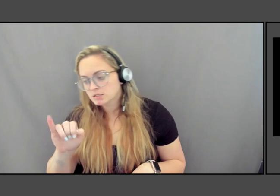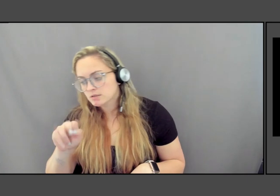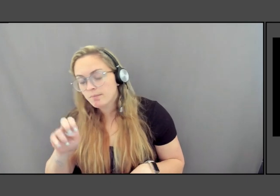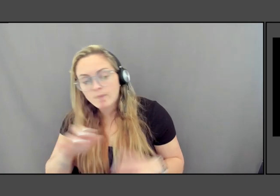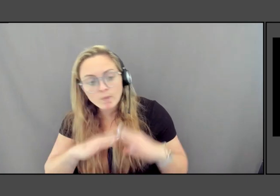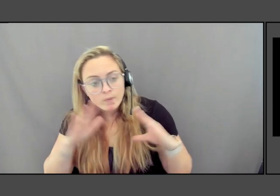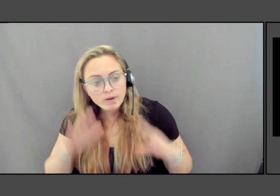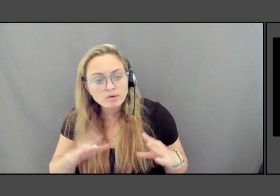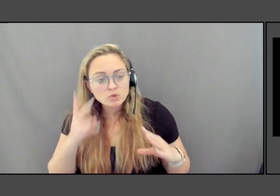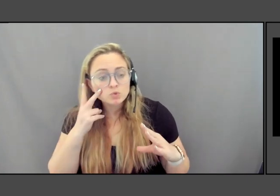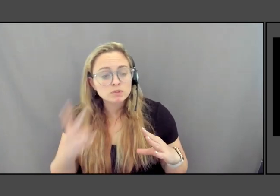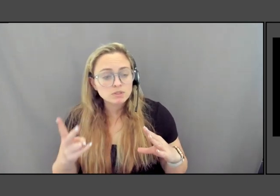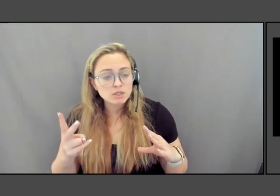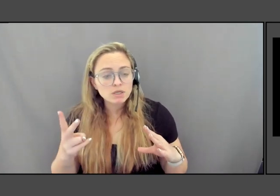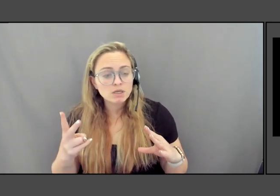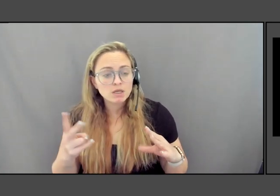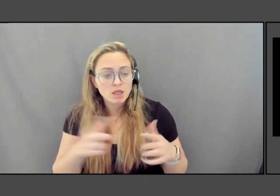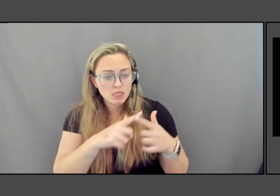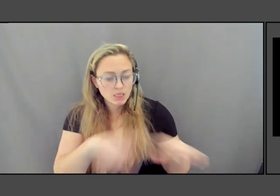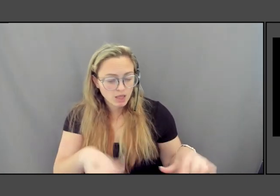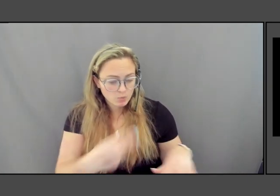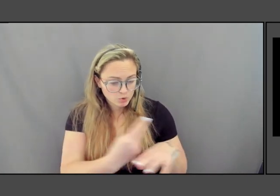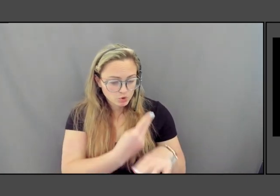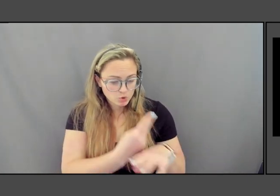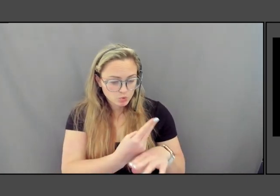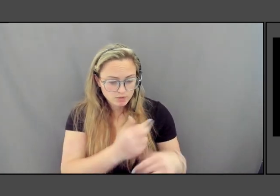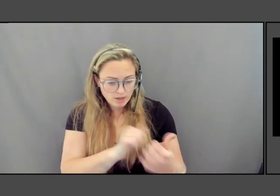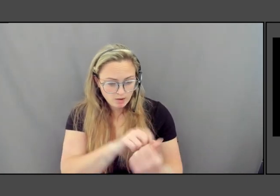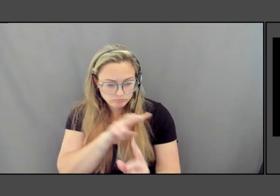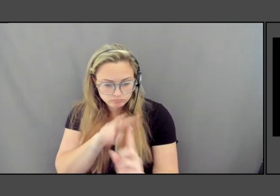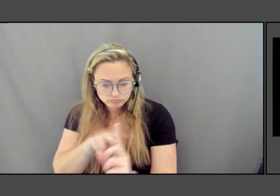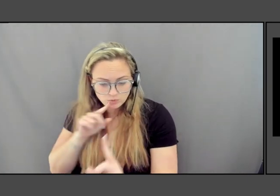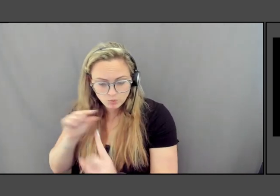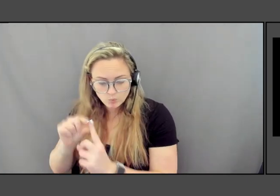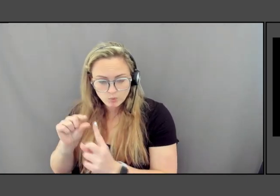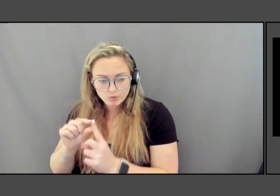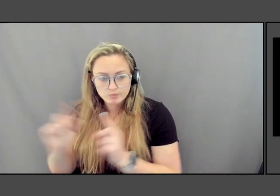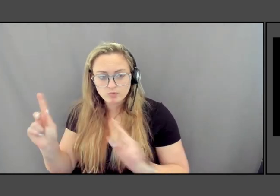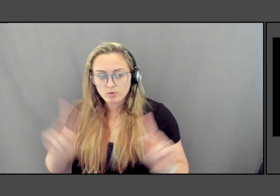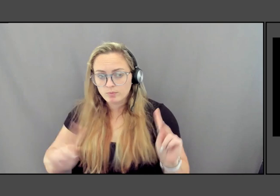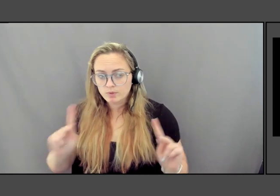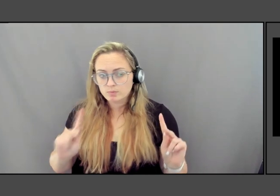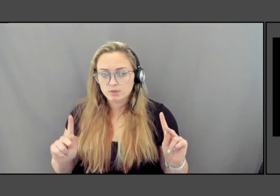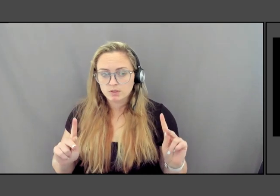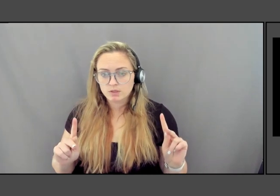the way language is used as all of those people who were were killed are high up.